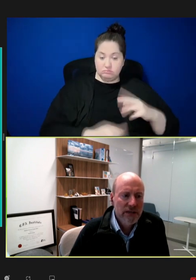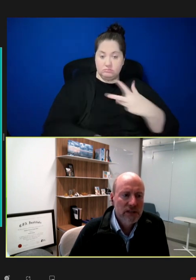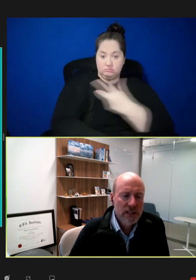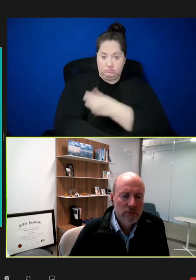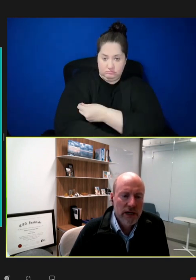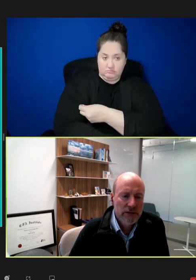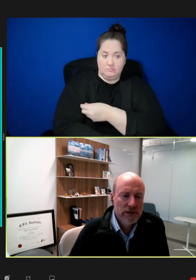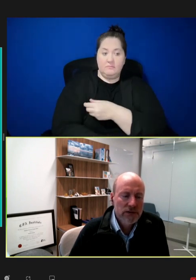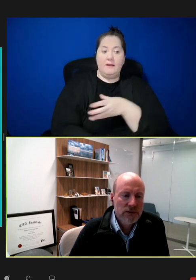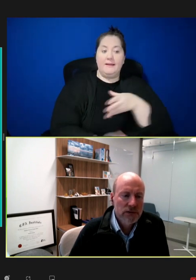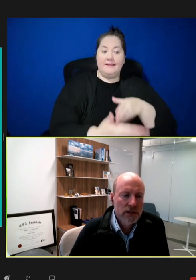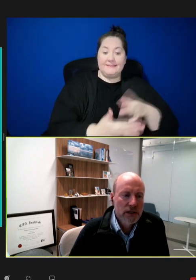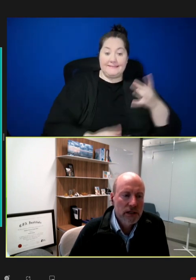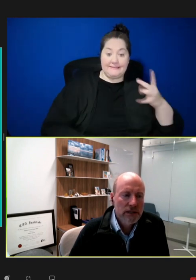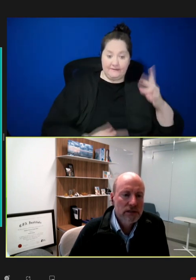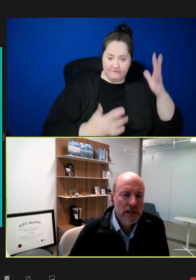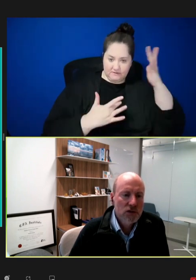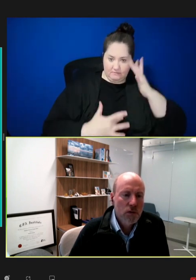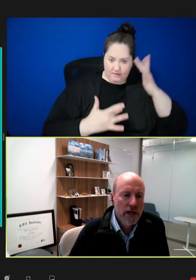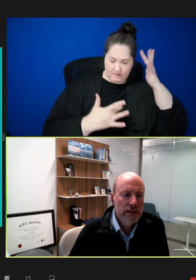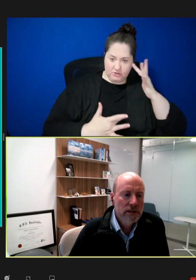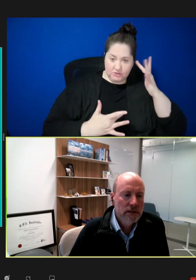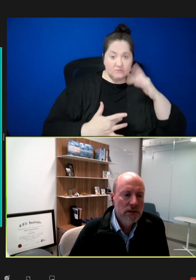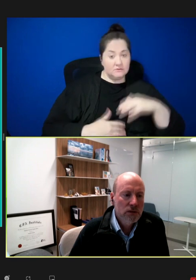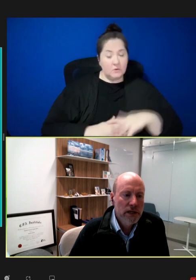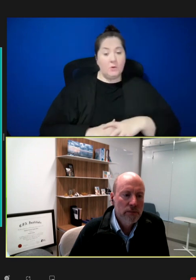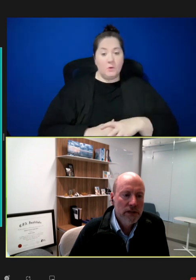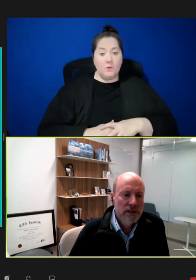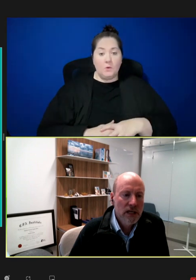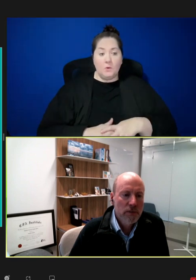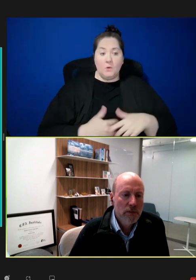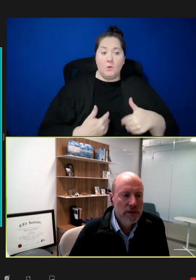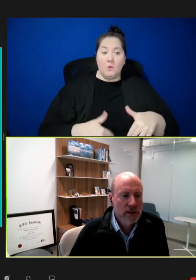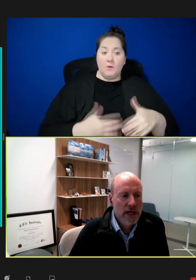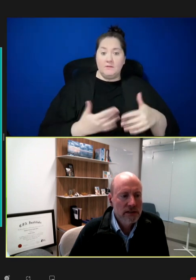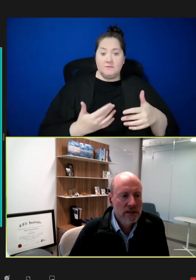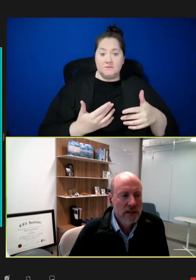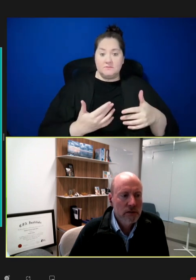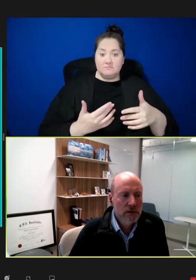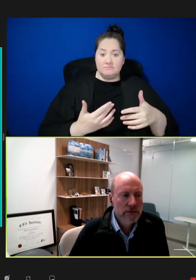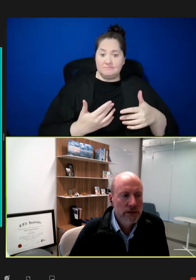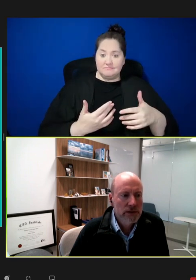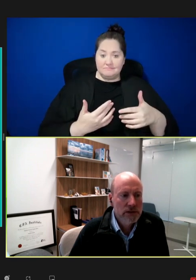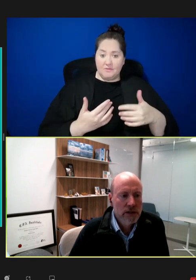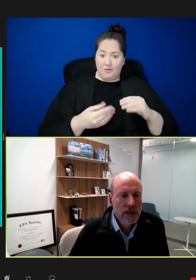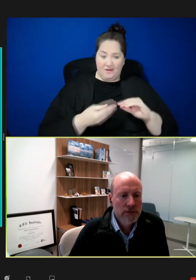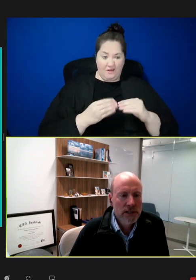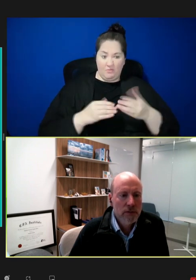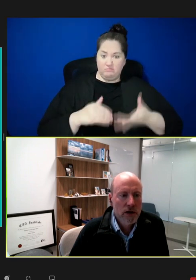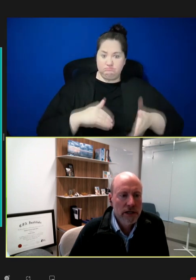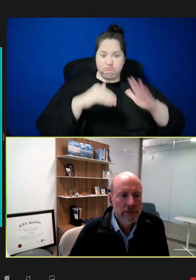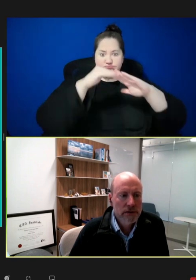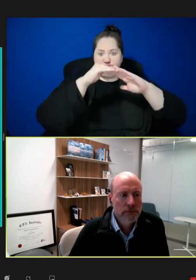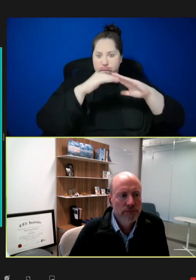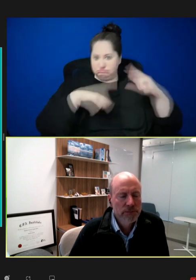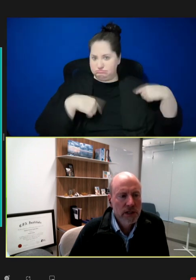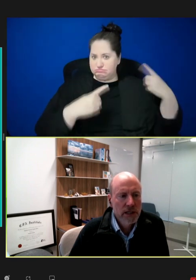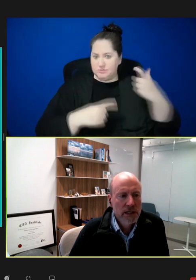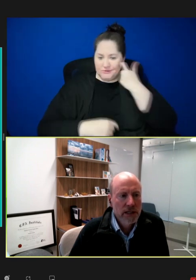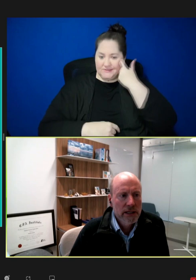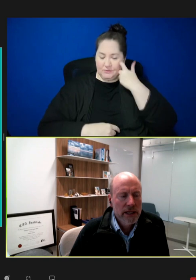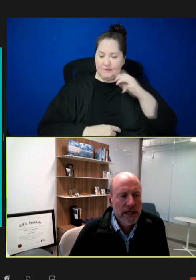17 pathogens. That's quite a big step up in the last number of years for the mRNA field.